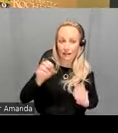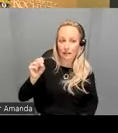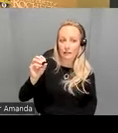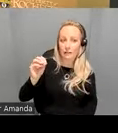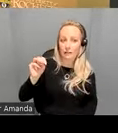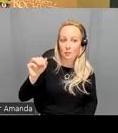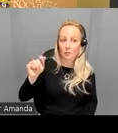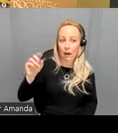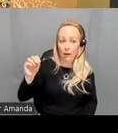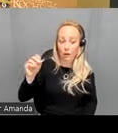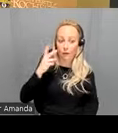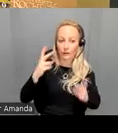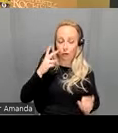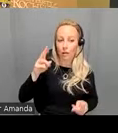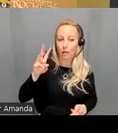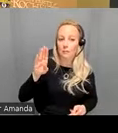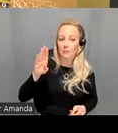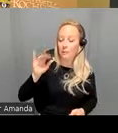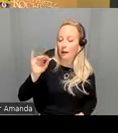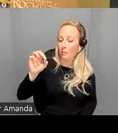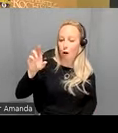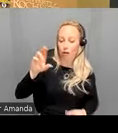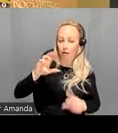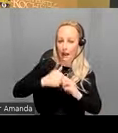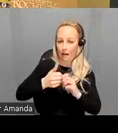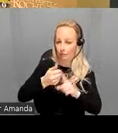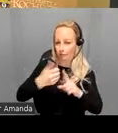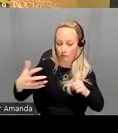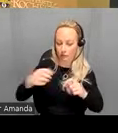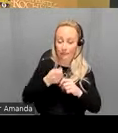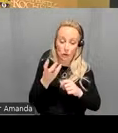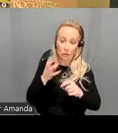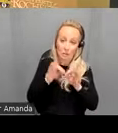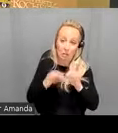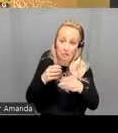biomarker in a follow in a few simple steps um basically what we did is we averaged the